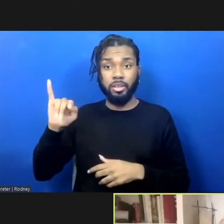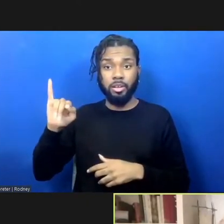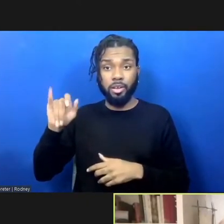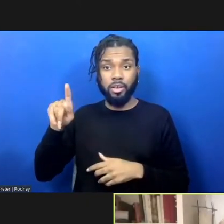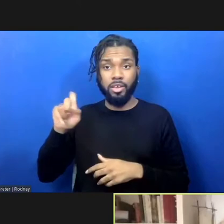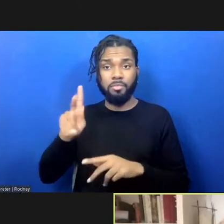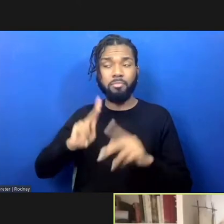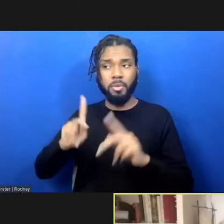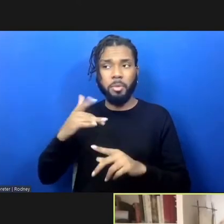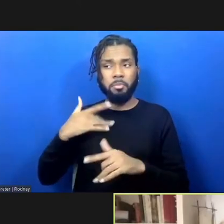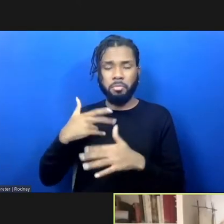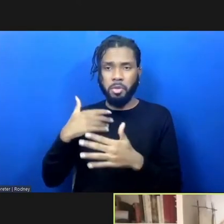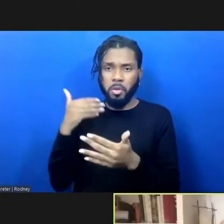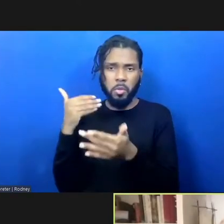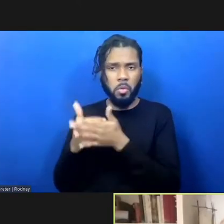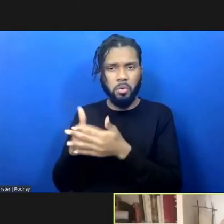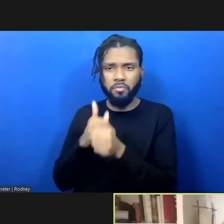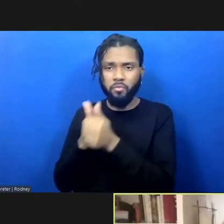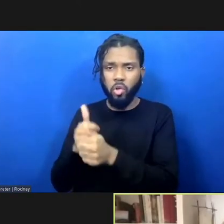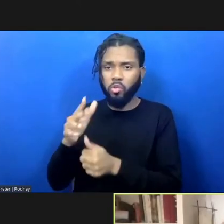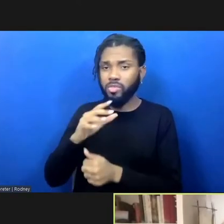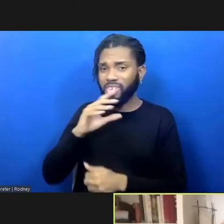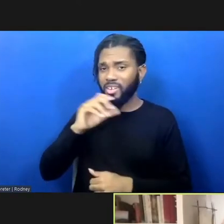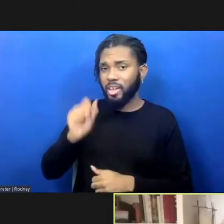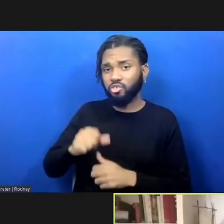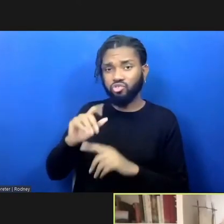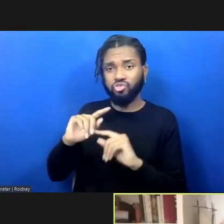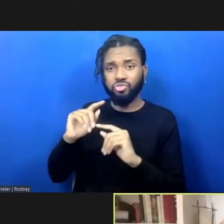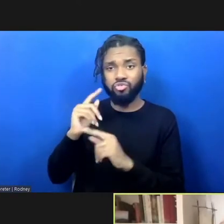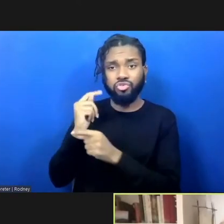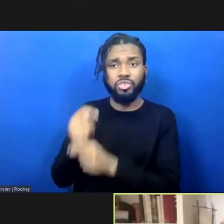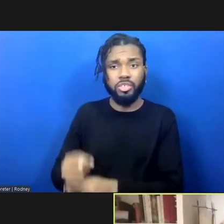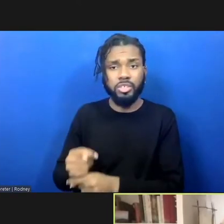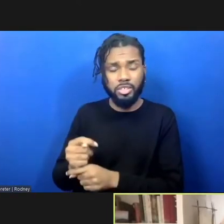old and ancient traditions within white cultures, and Mennonite culture is one of those.